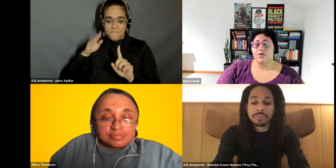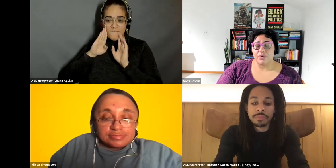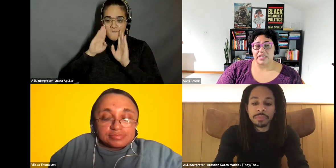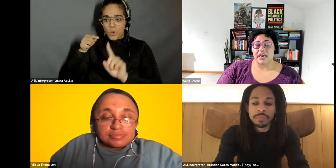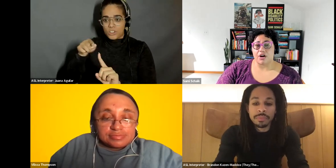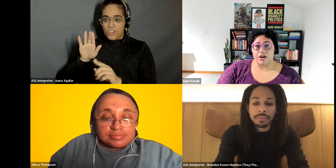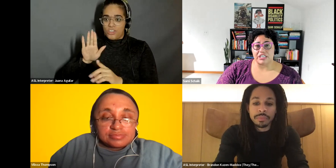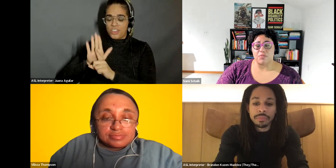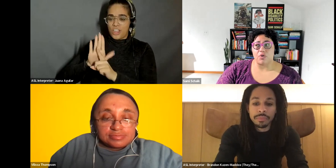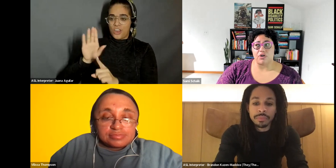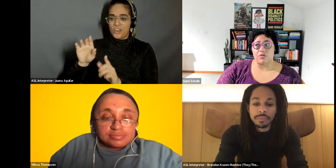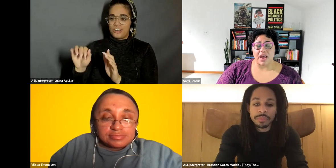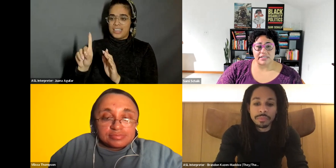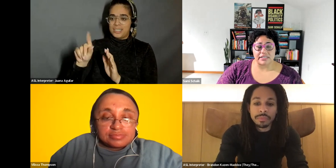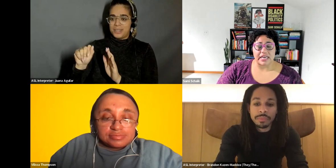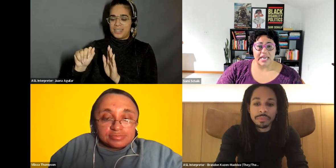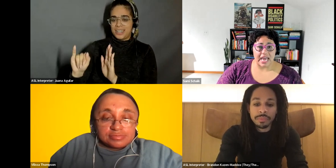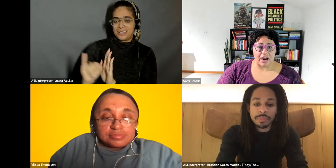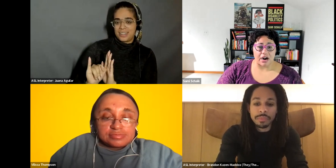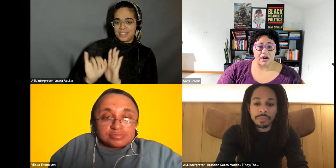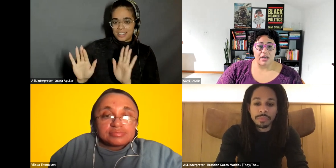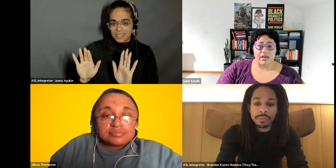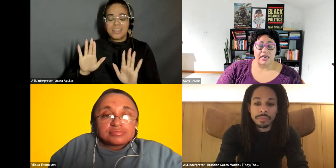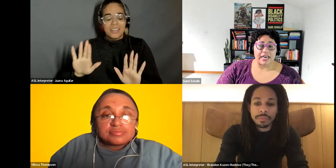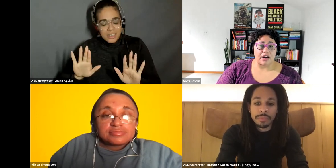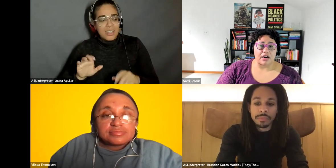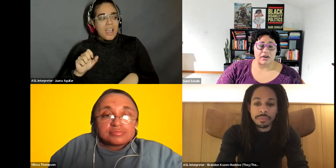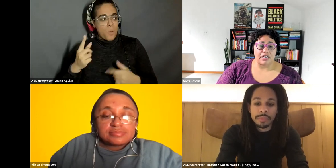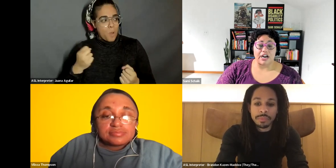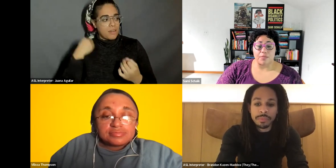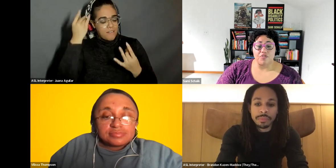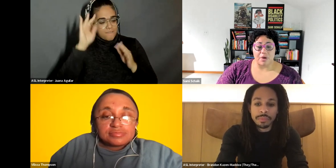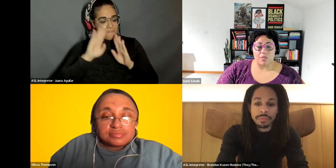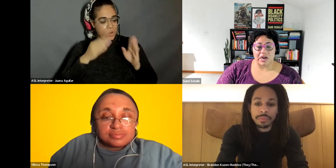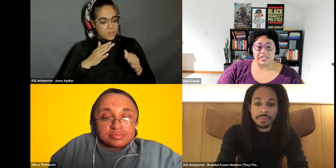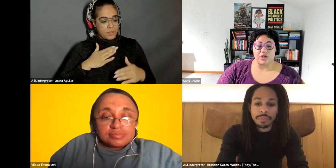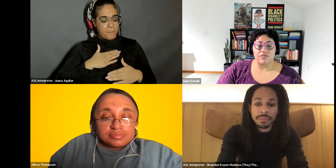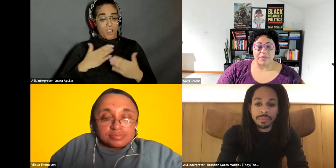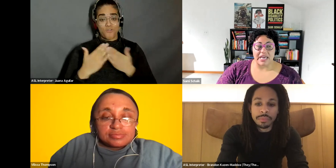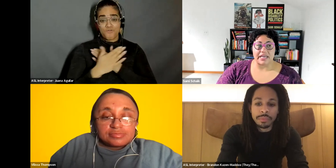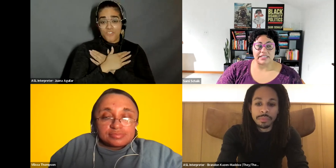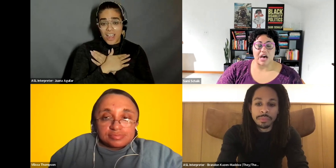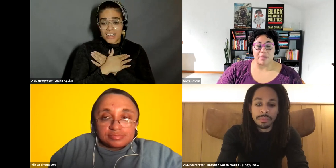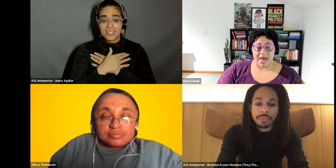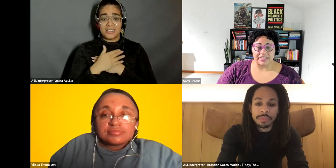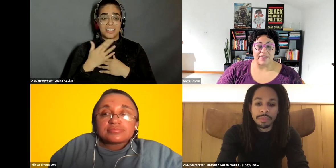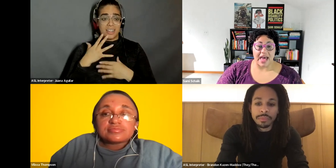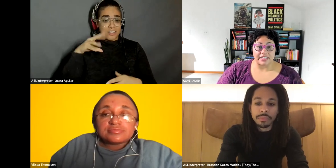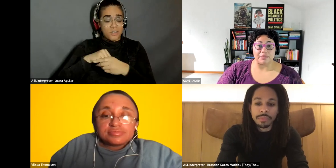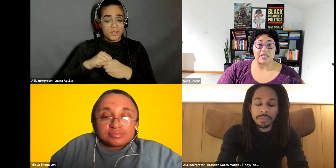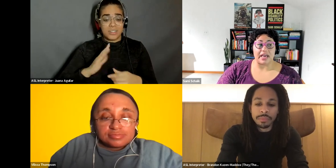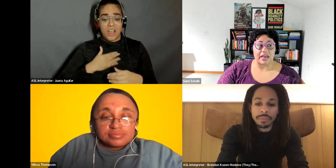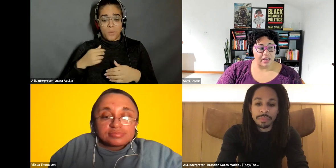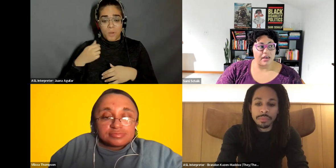Sami Schalk: really encourage more rest and care in our in our movement work. And so for me it's coming back to that. To be like